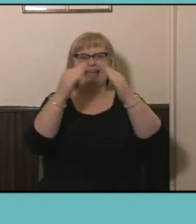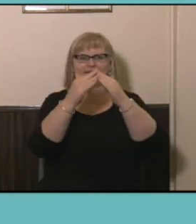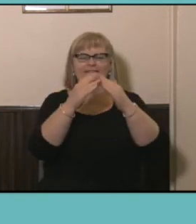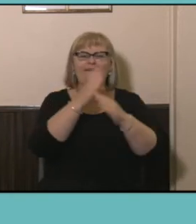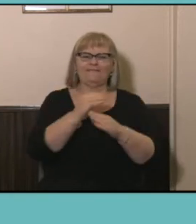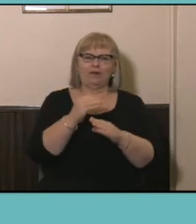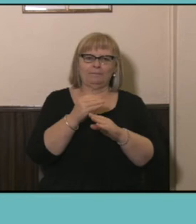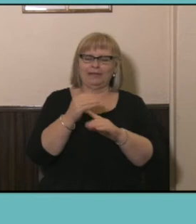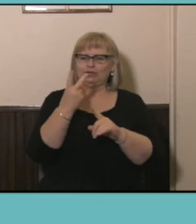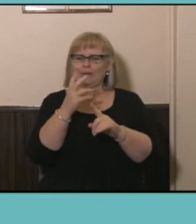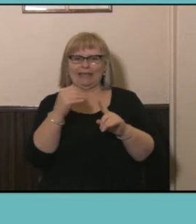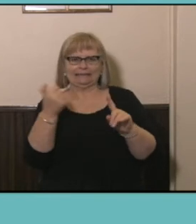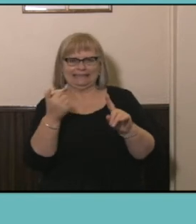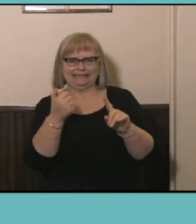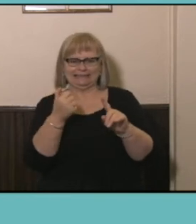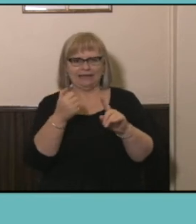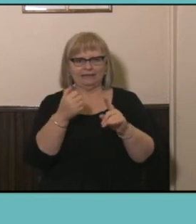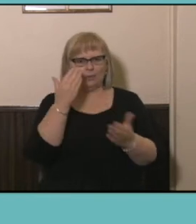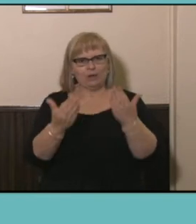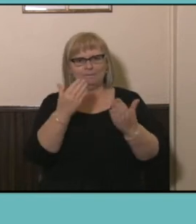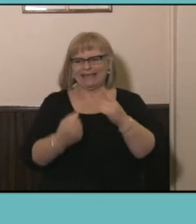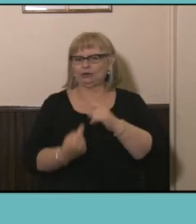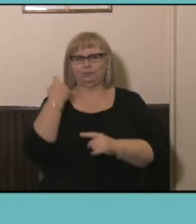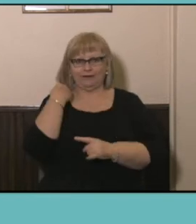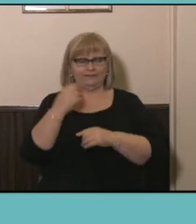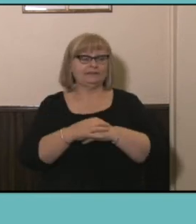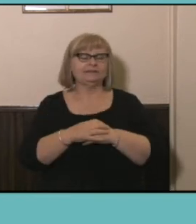previous Censuses. So this graph shows that for parents with dependent children